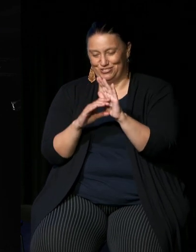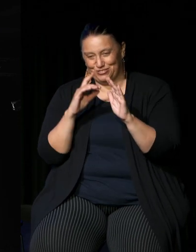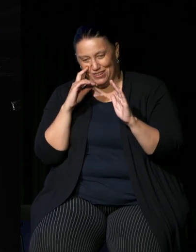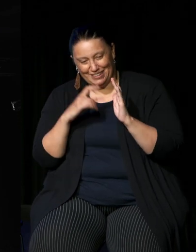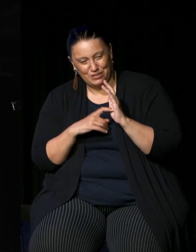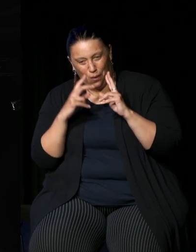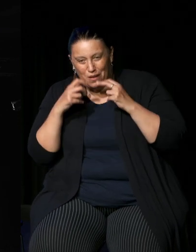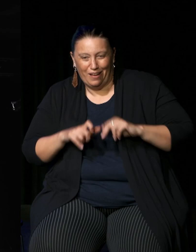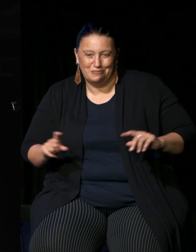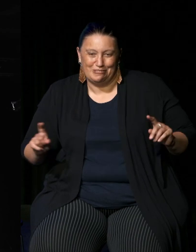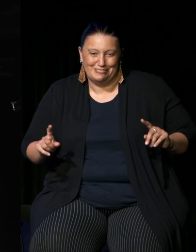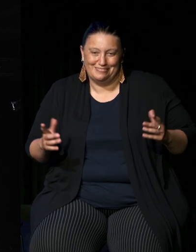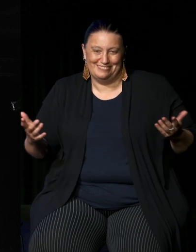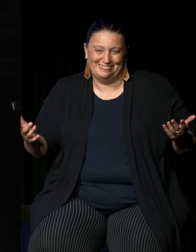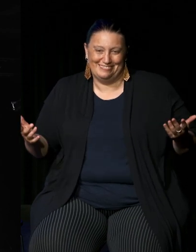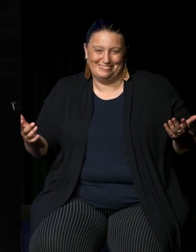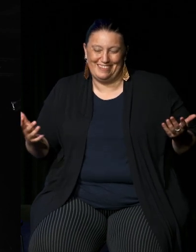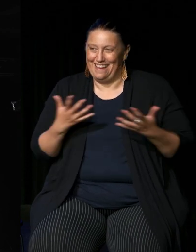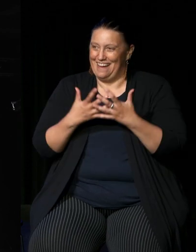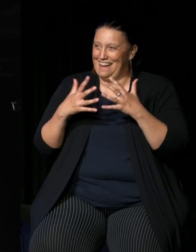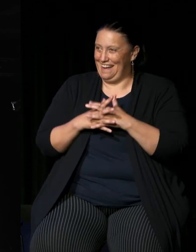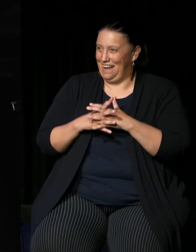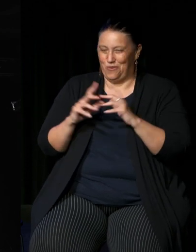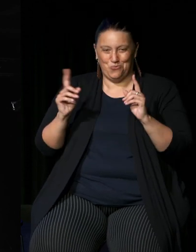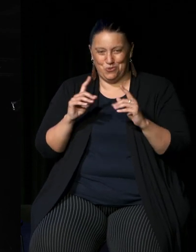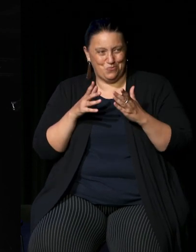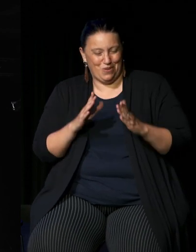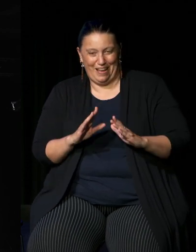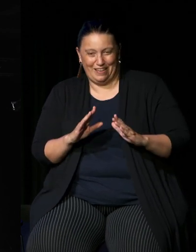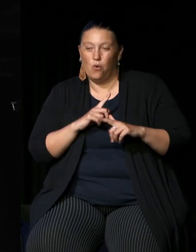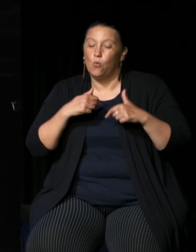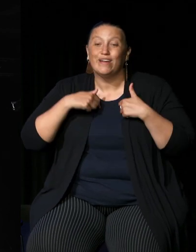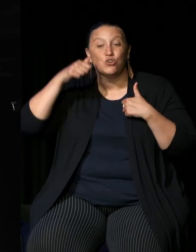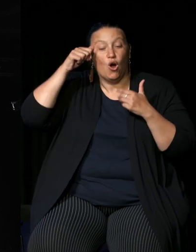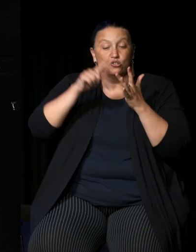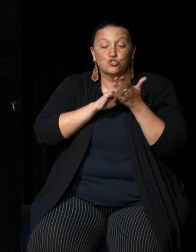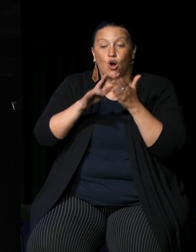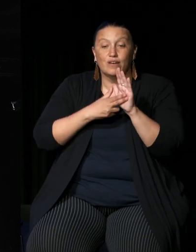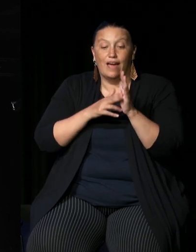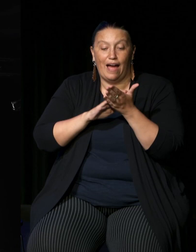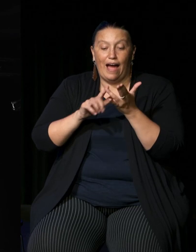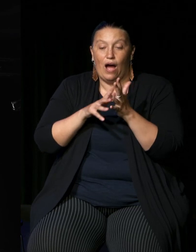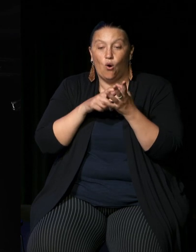take what will the form of that recognition be we know that John Howard had suggested in 2007